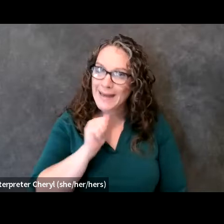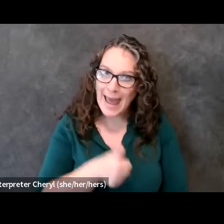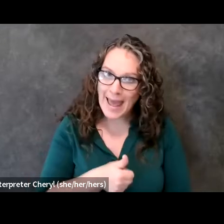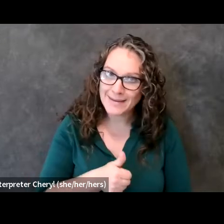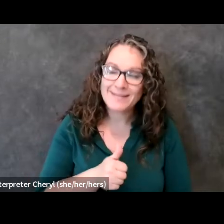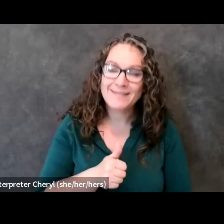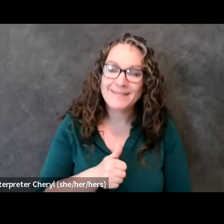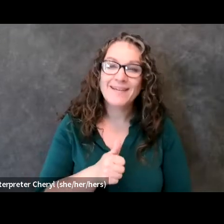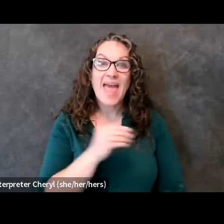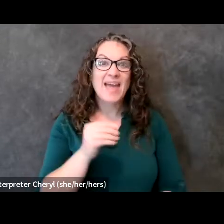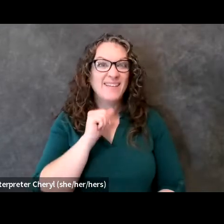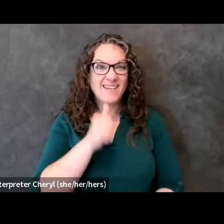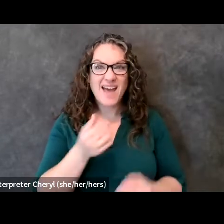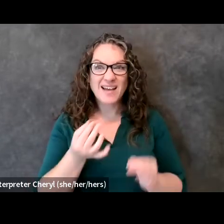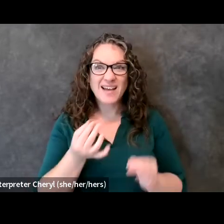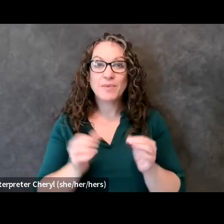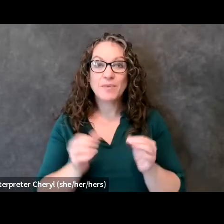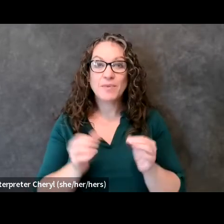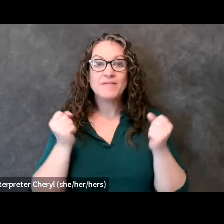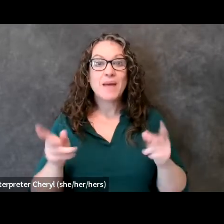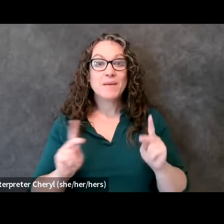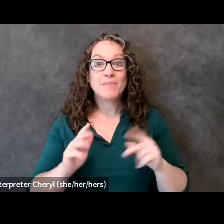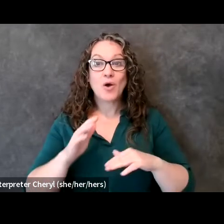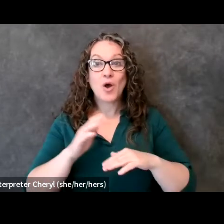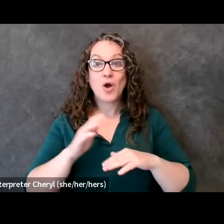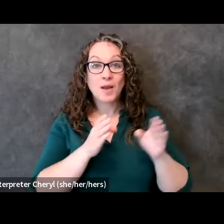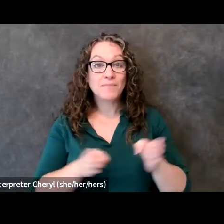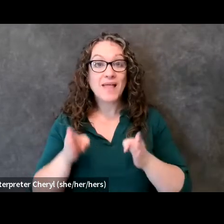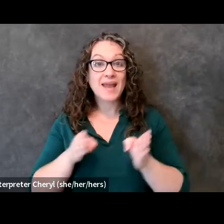simple when many of the people on the complaint the planning committee are planning for their